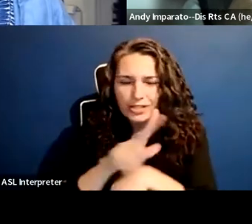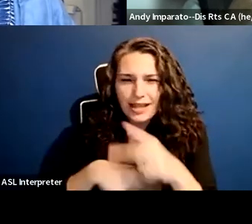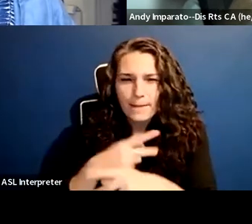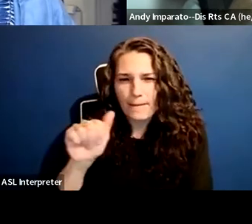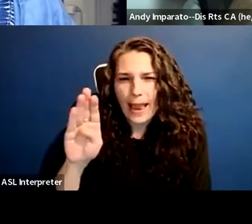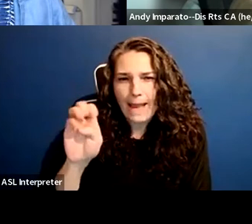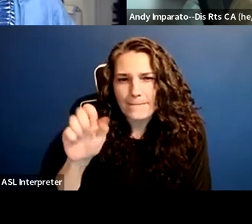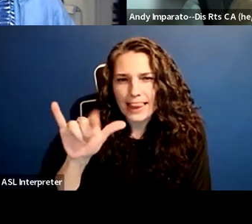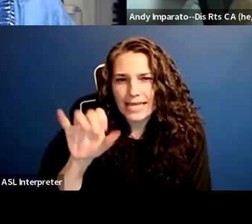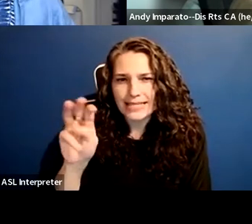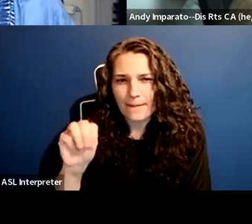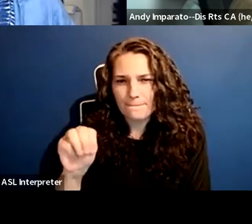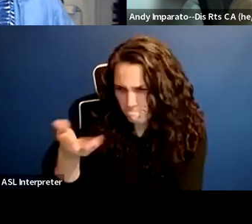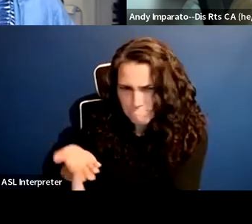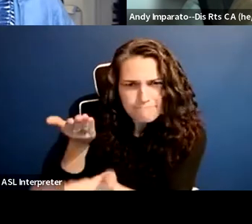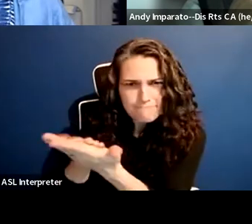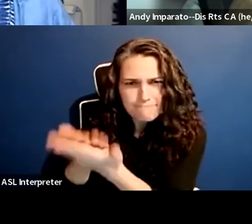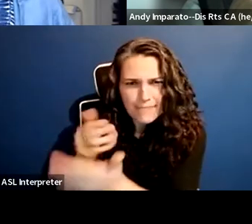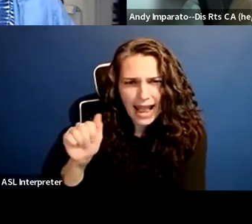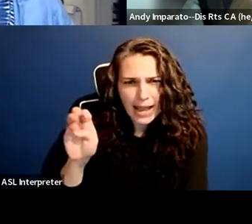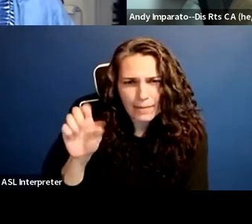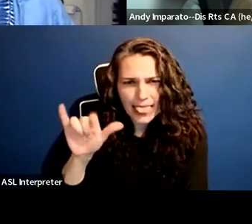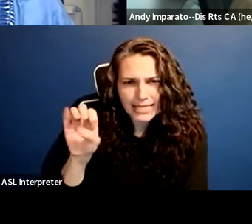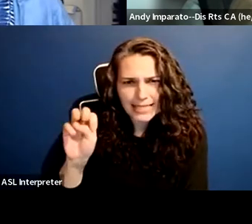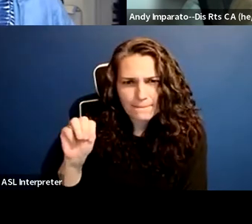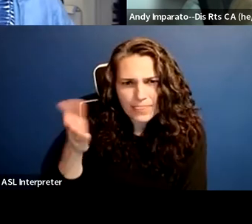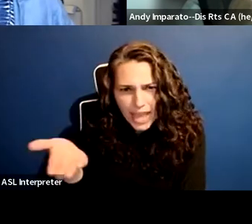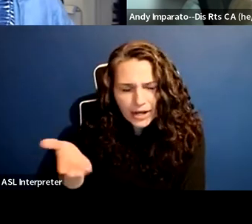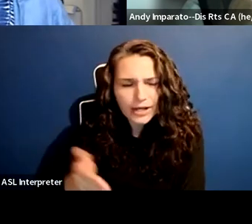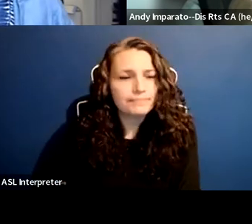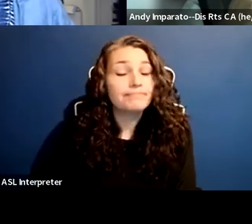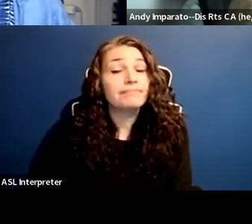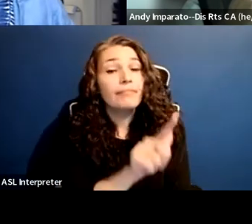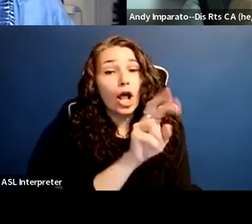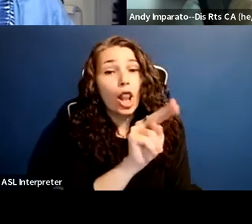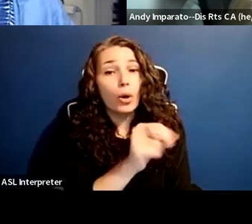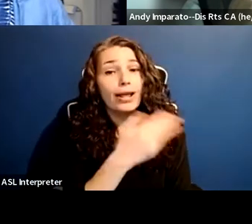Thanks for filling in those details. It is disheartening for sure,